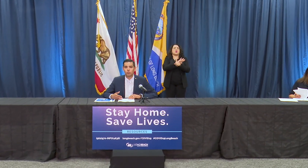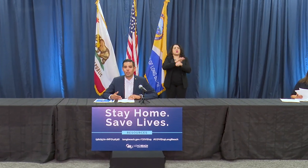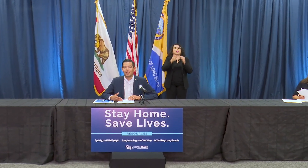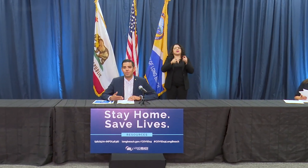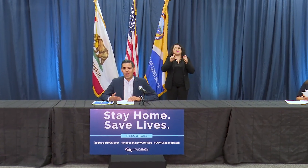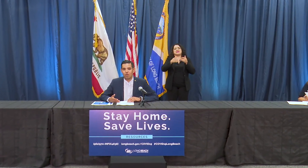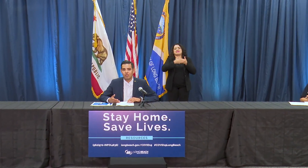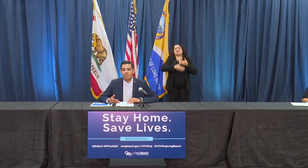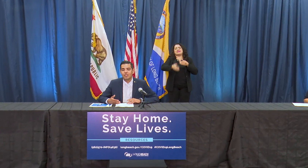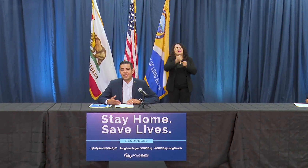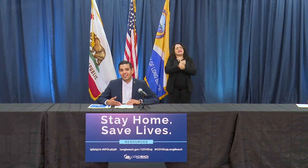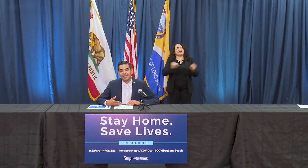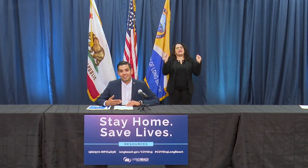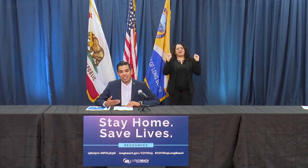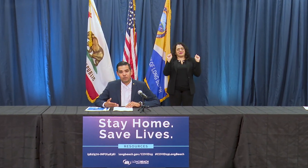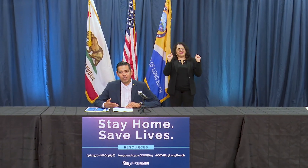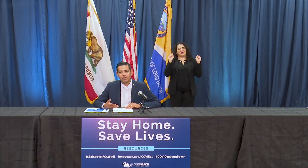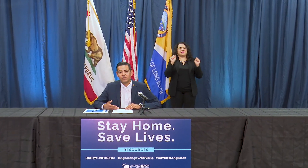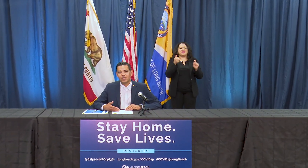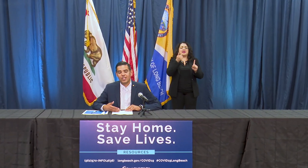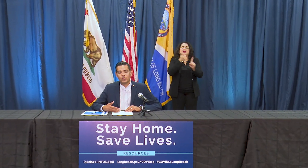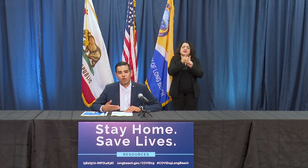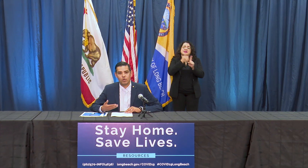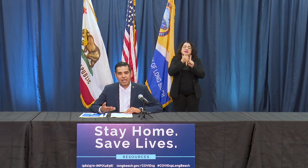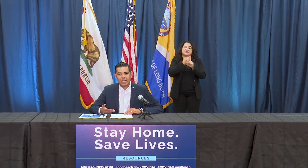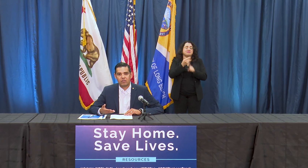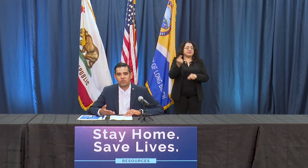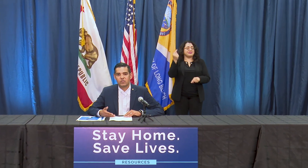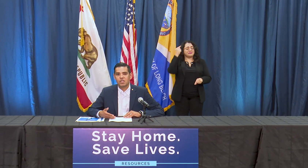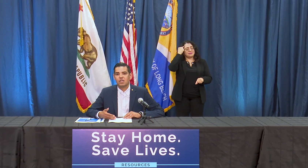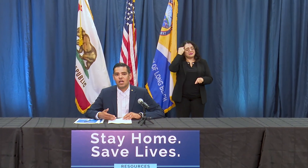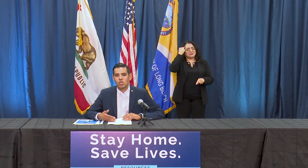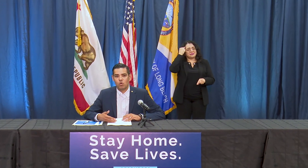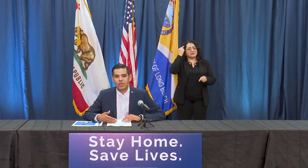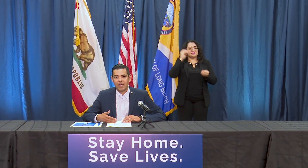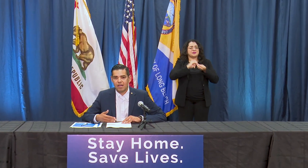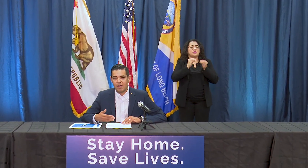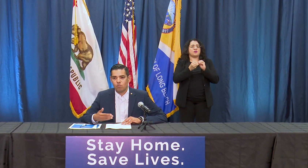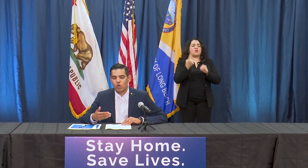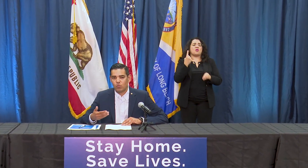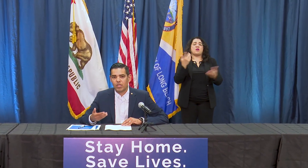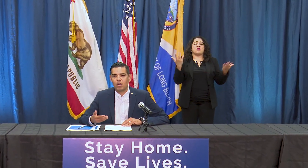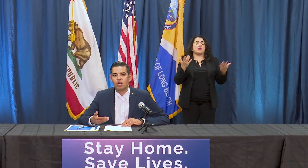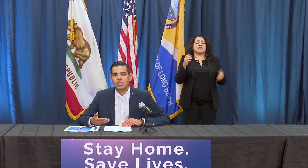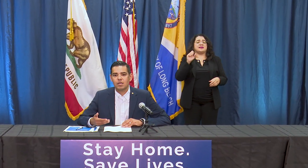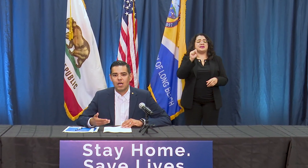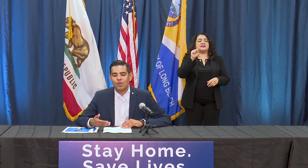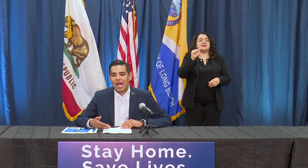really about taking safety into our own hands knowing that when we are outside